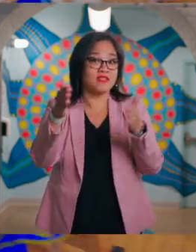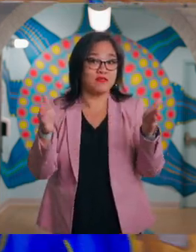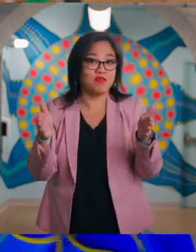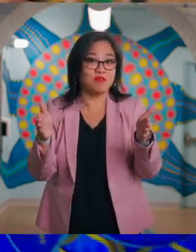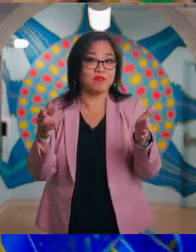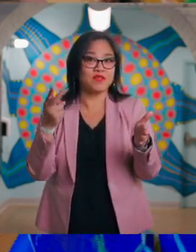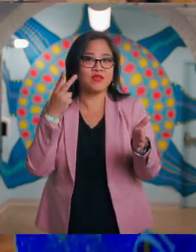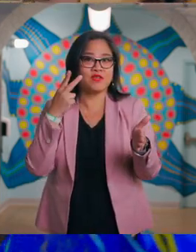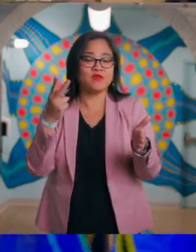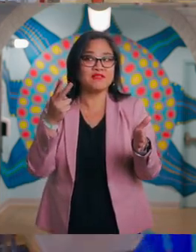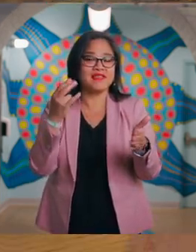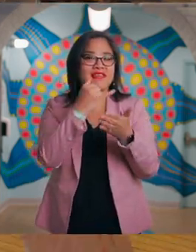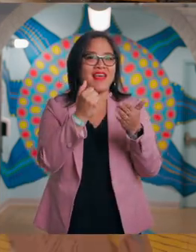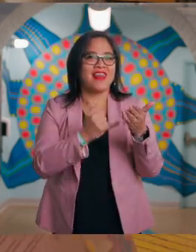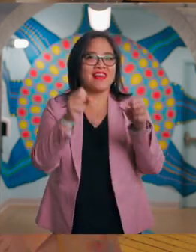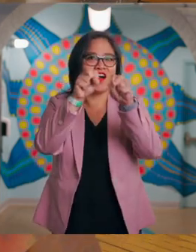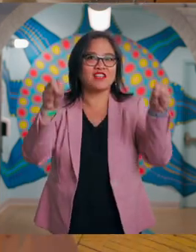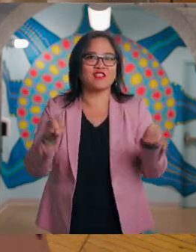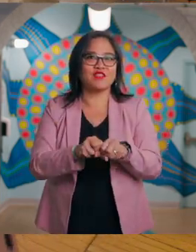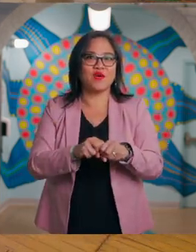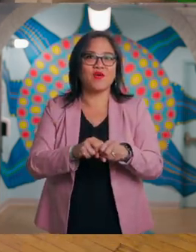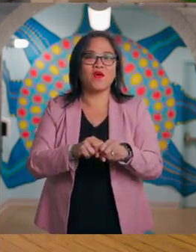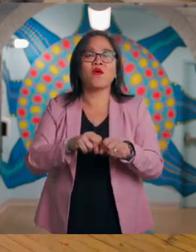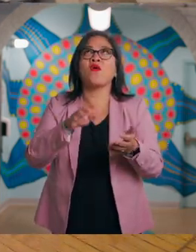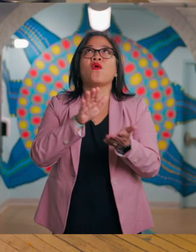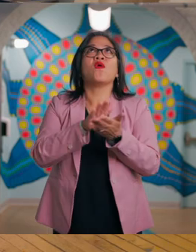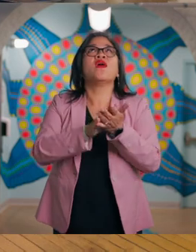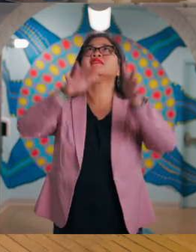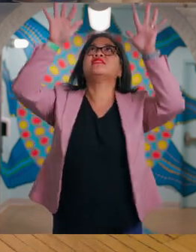hang down from a domed ceiling in this space,